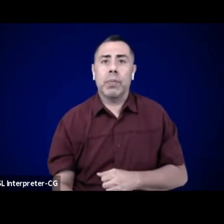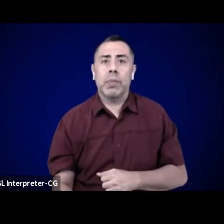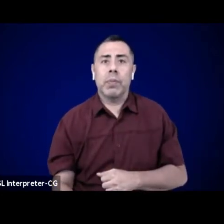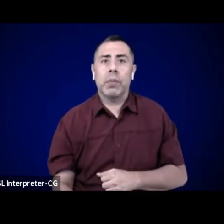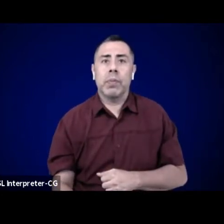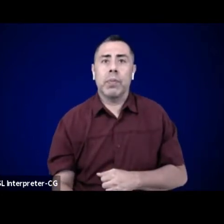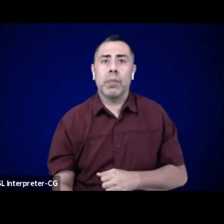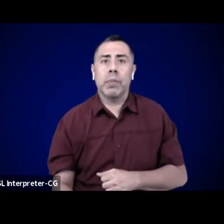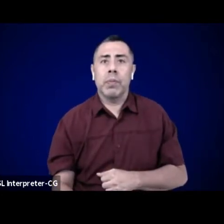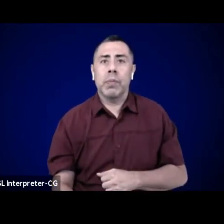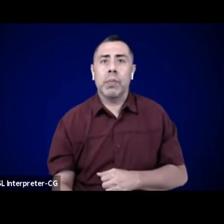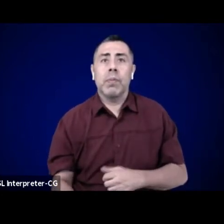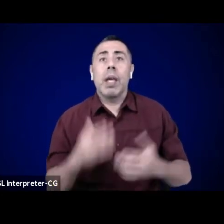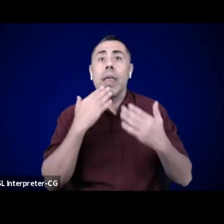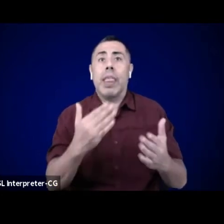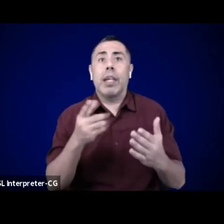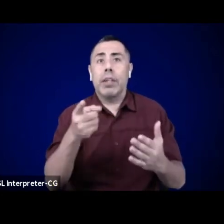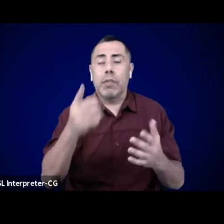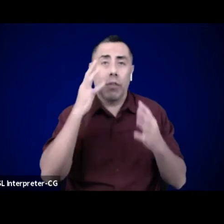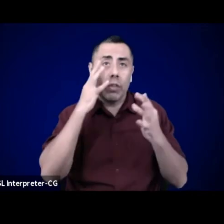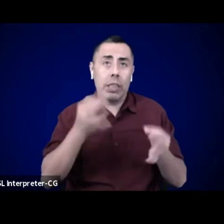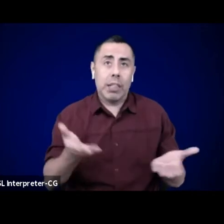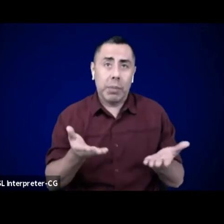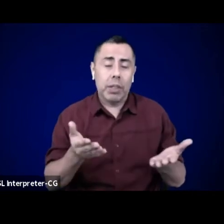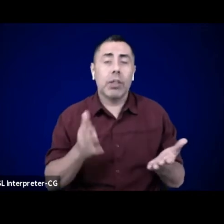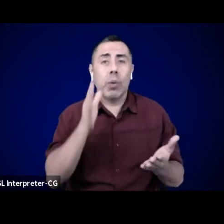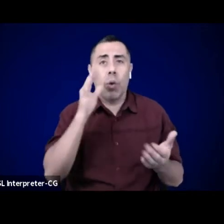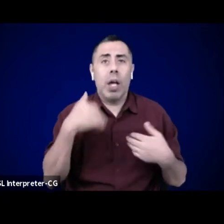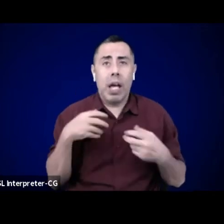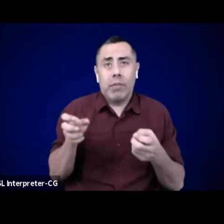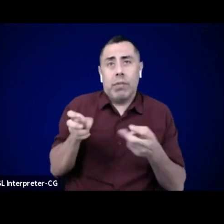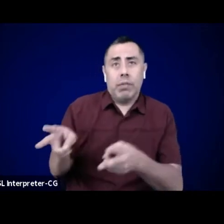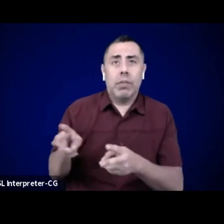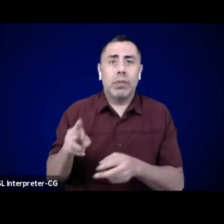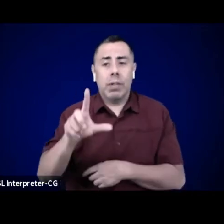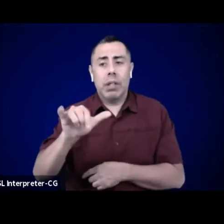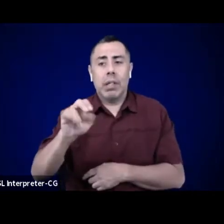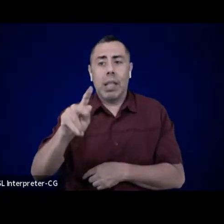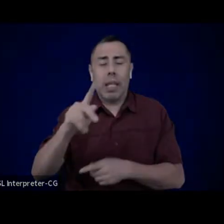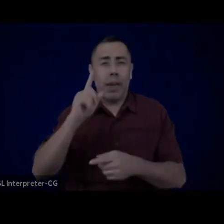to read it. Welcome. I'm now going to pass the mic back to Rad.